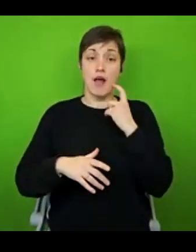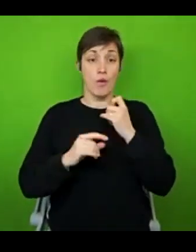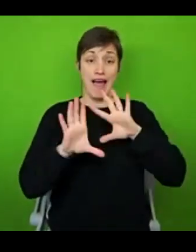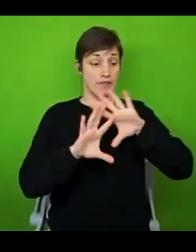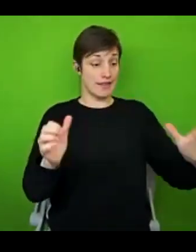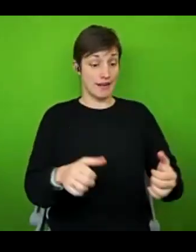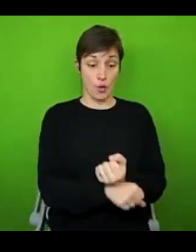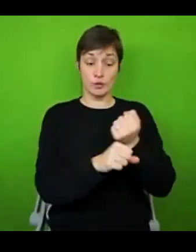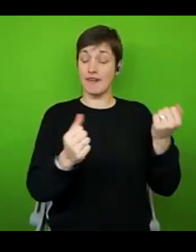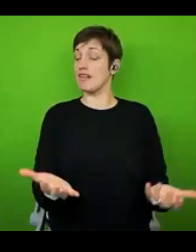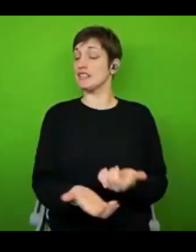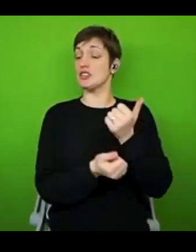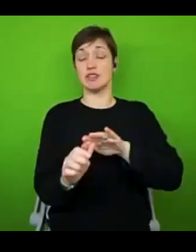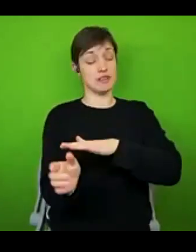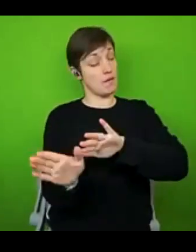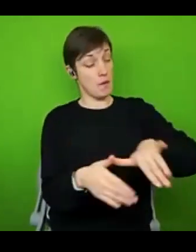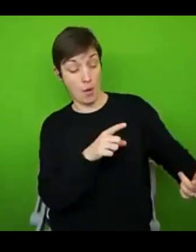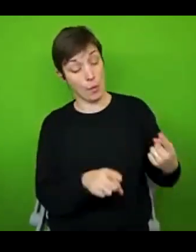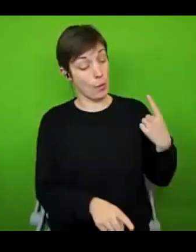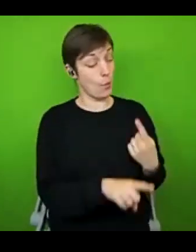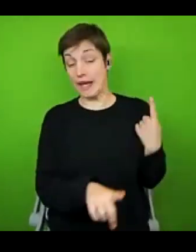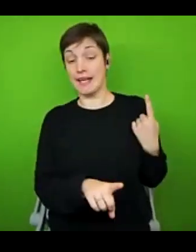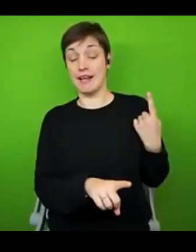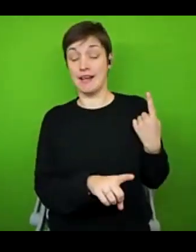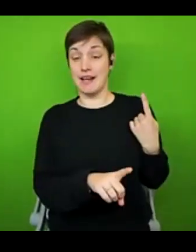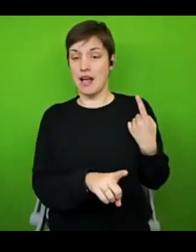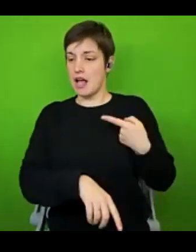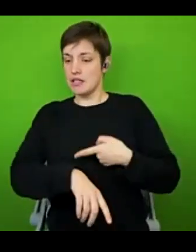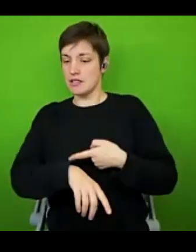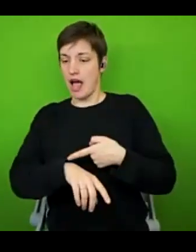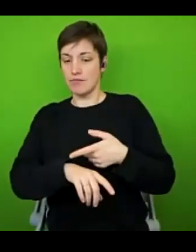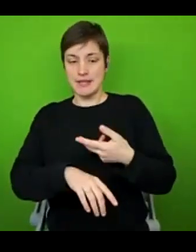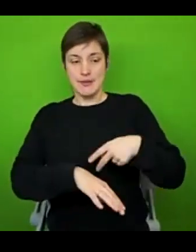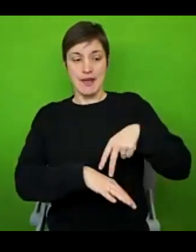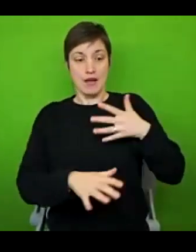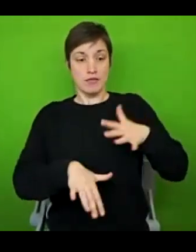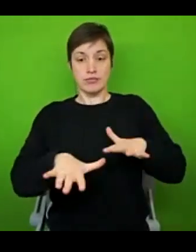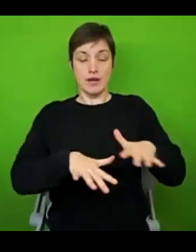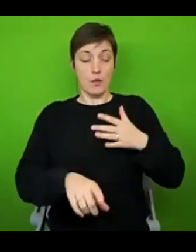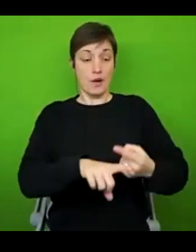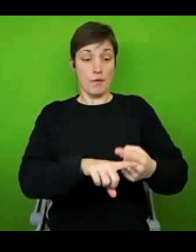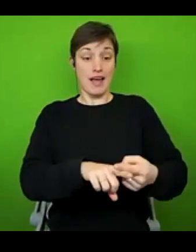tidied up as quickly as possible. And by spending as little time on my feet as possible, I was pacing. But by